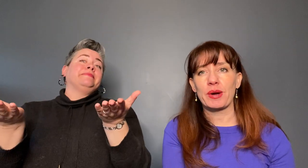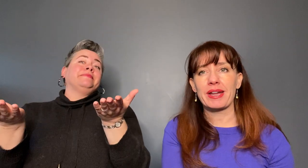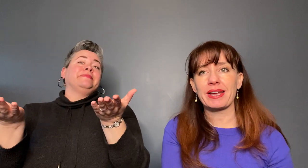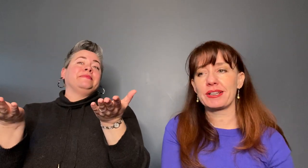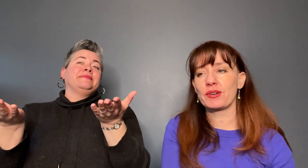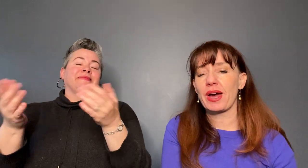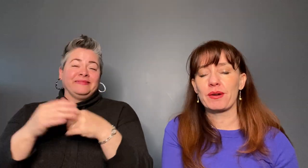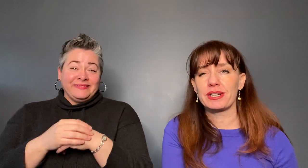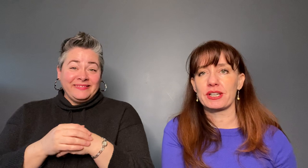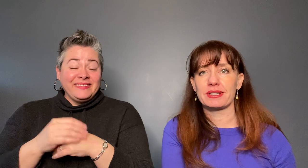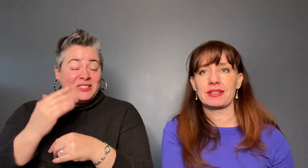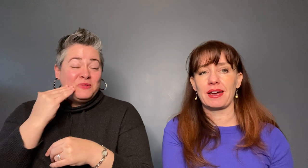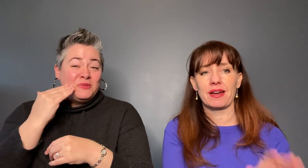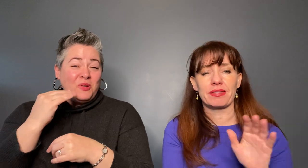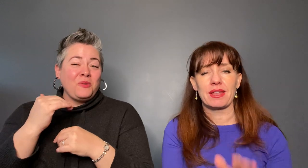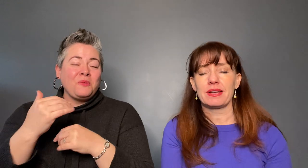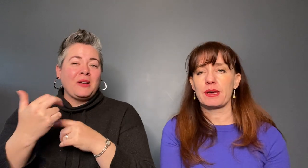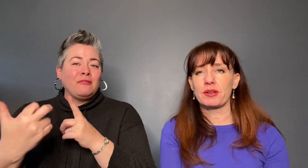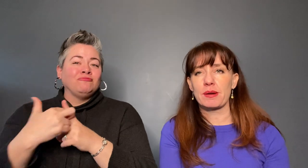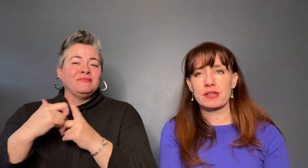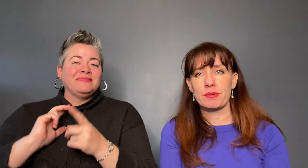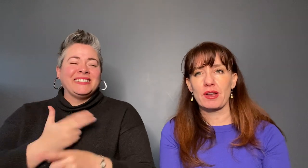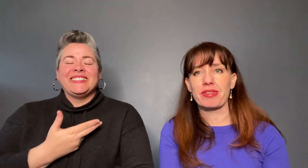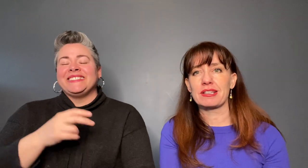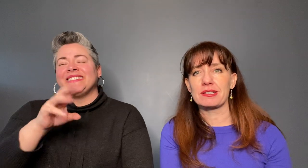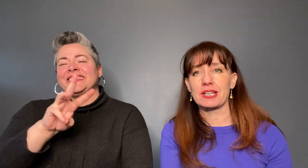how to reach us